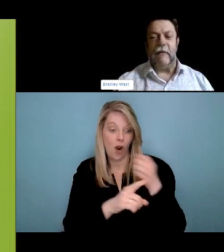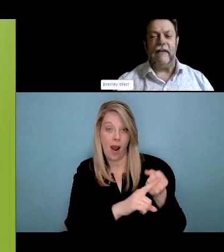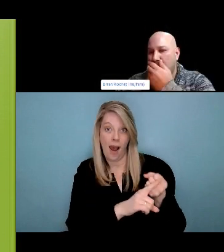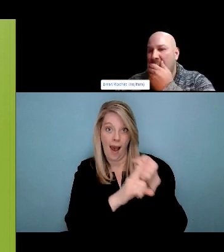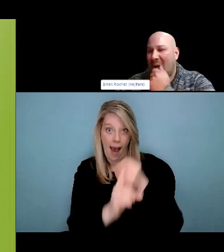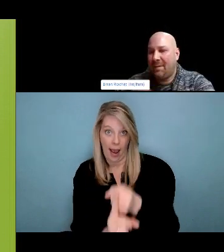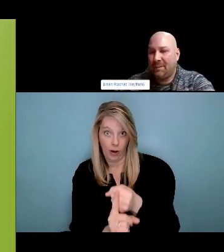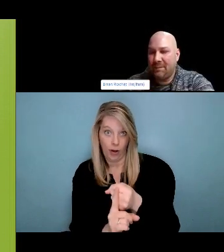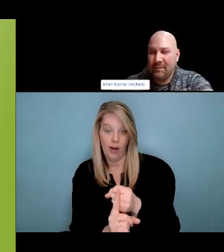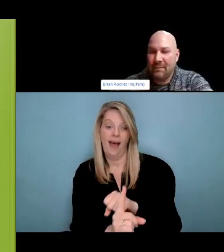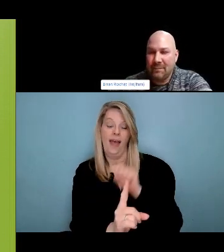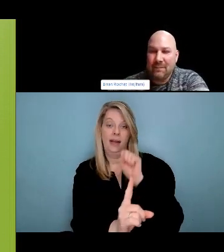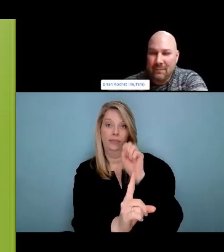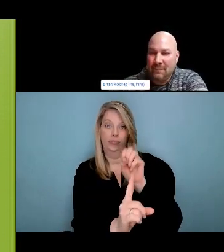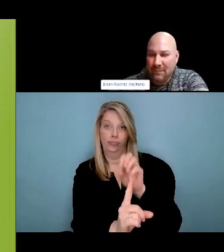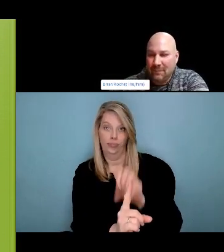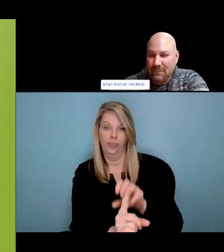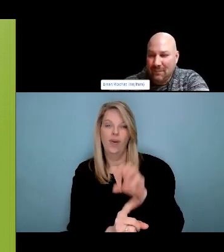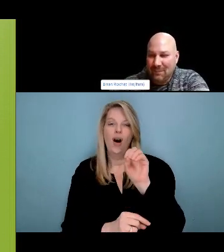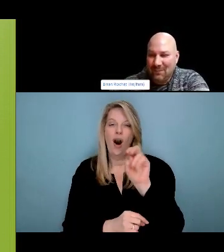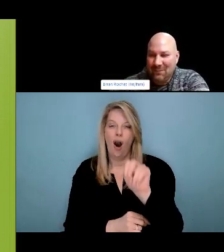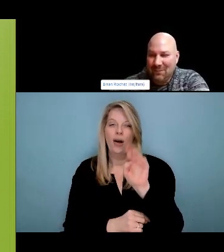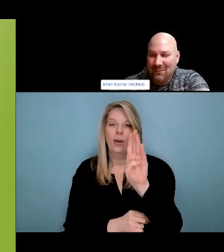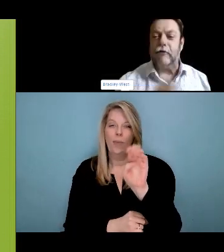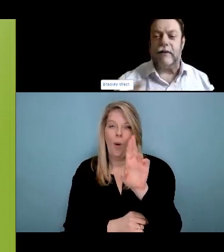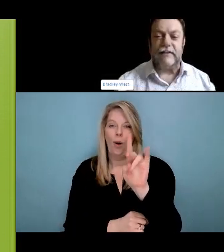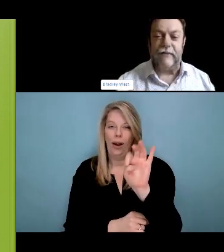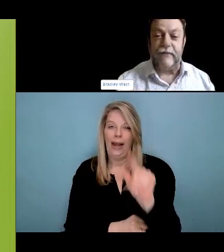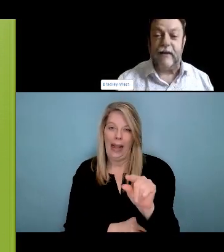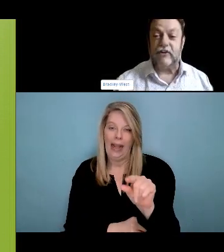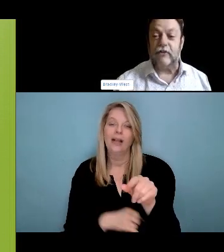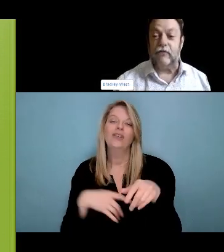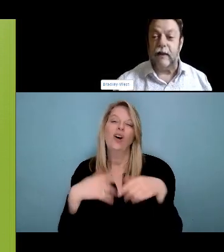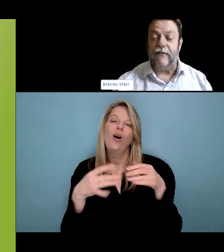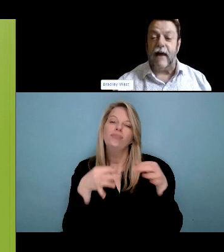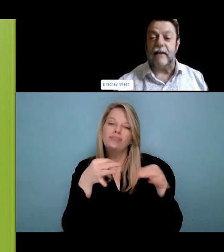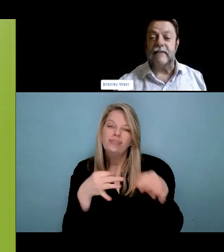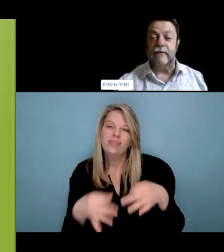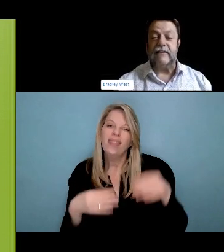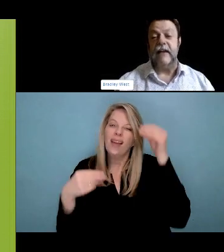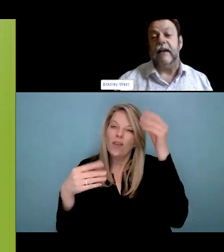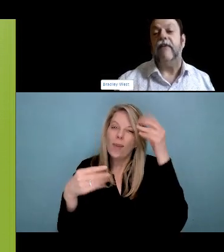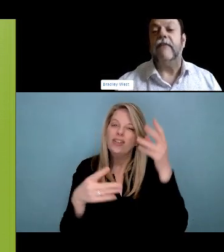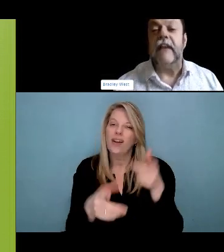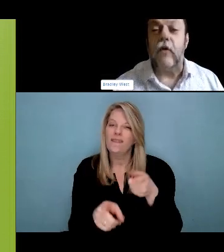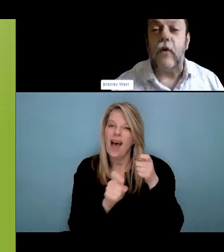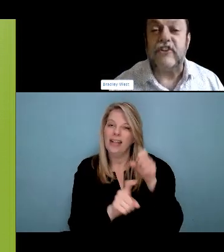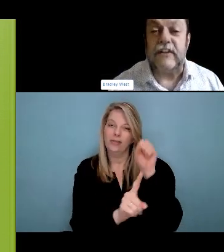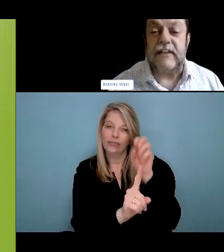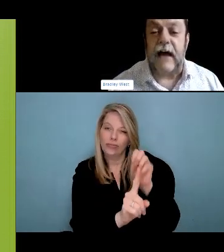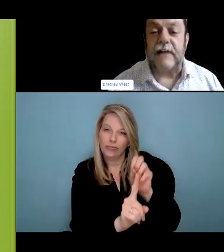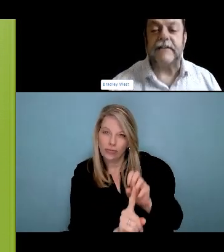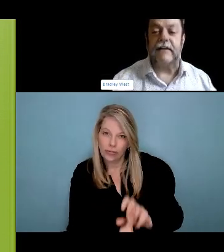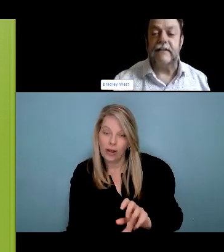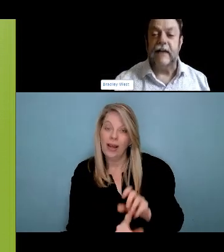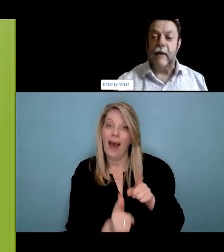have to focus on the systems and how the systems impact our communities, how they impact our